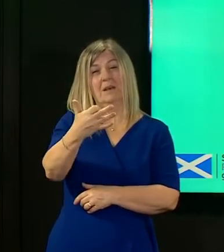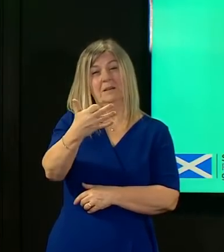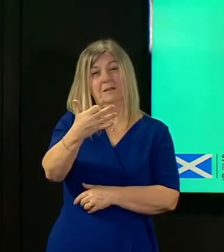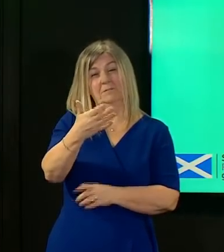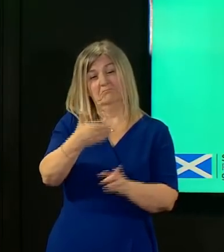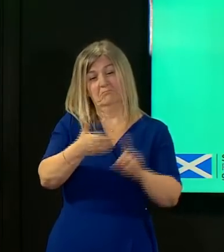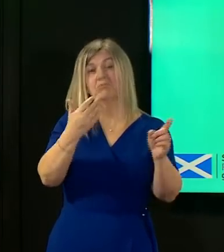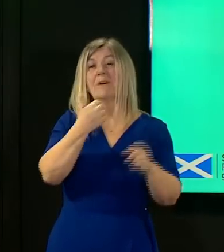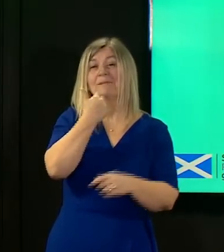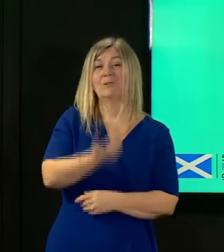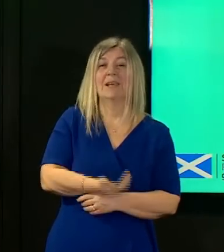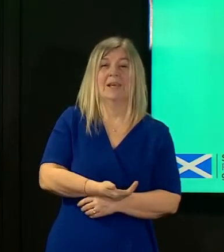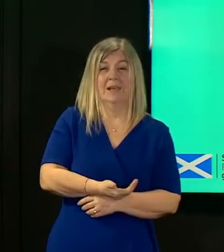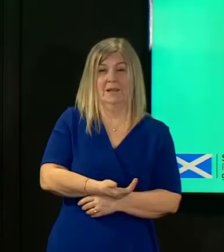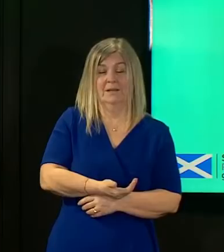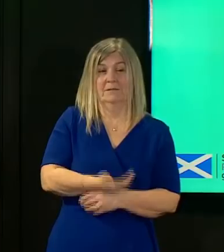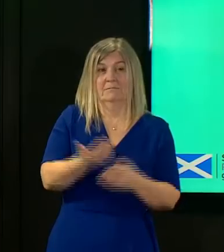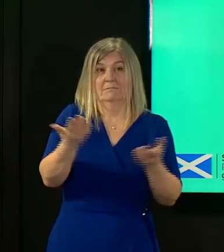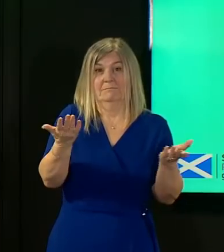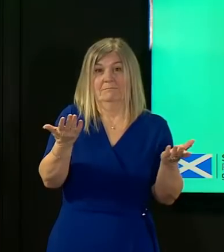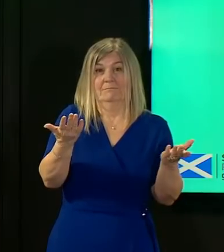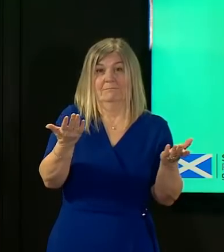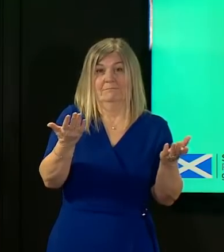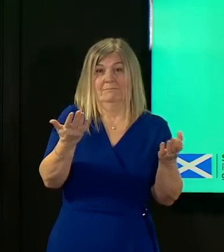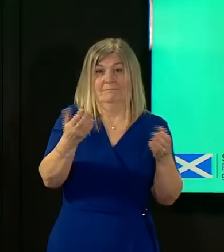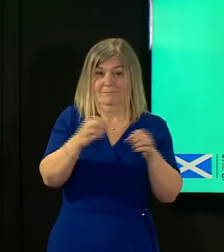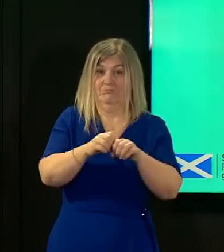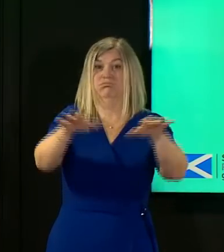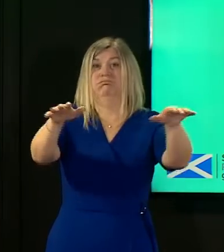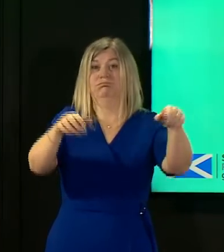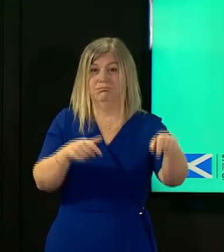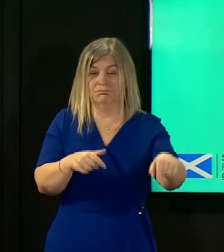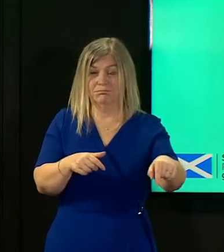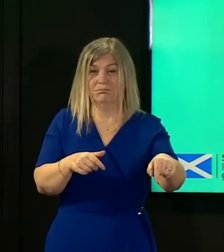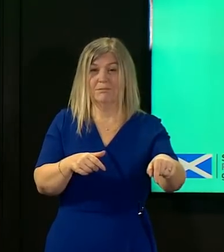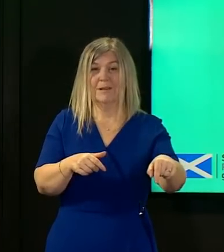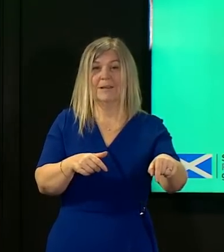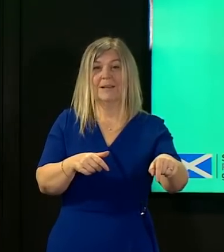at that type of level of infection it doesn't take much for things to really